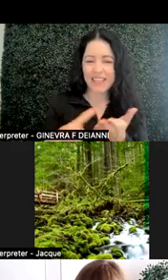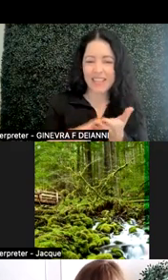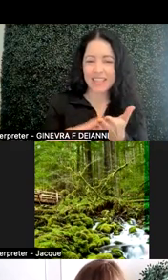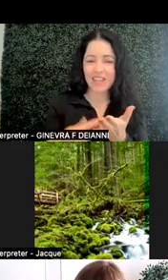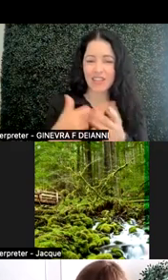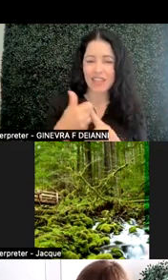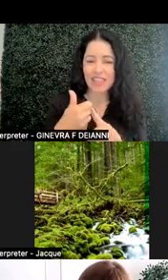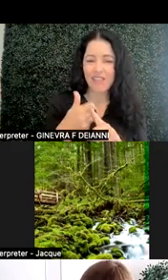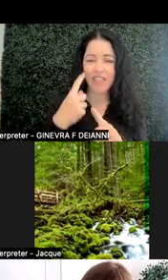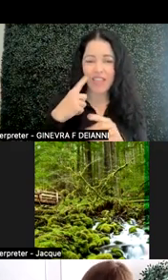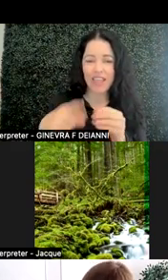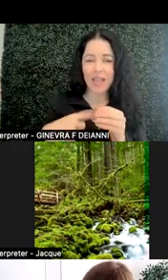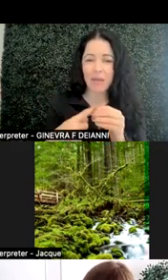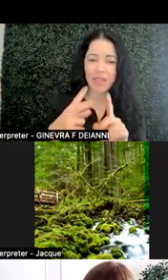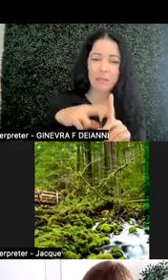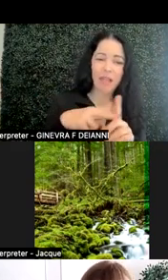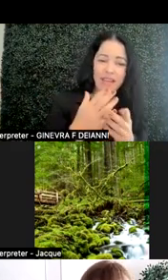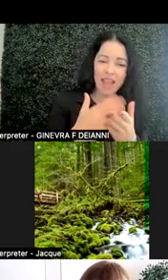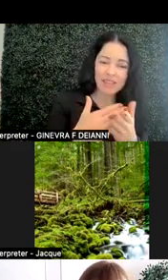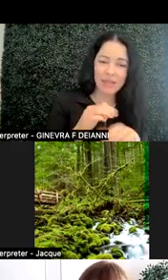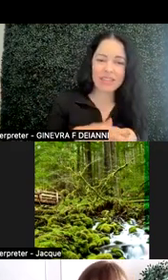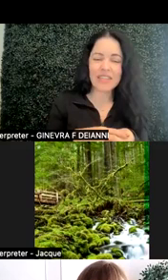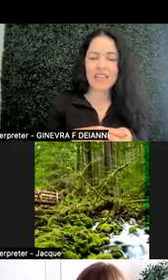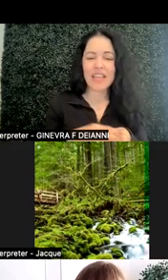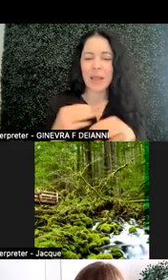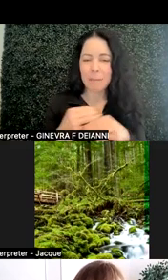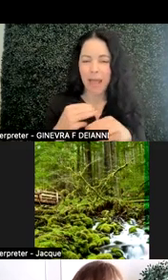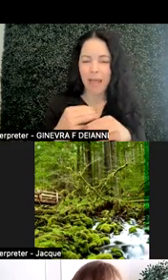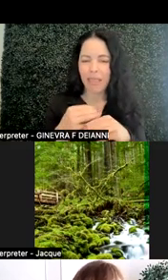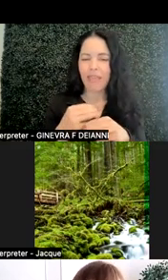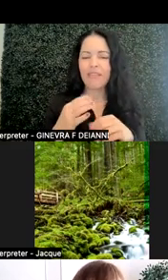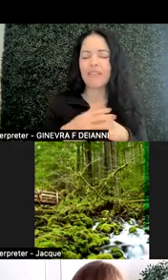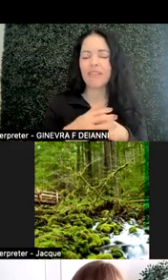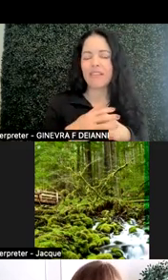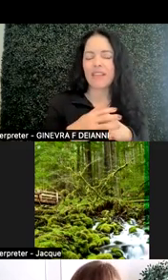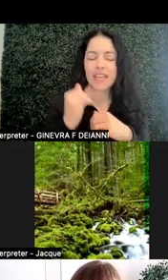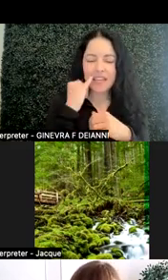in thinking about the applied aspects in math settings and whether or not the math instruction